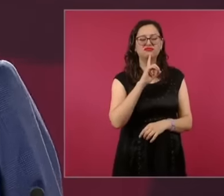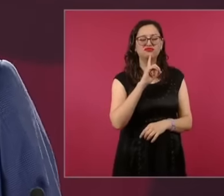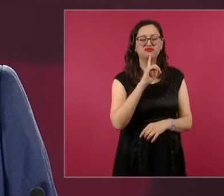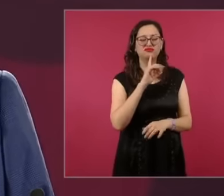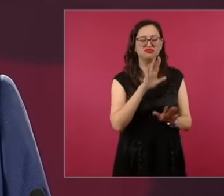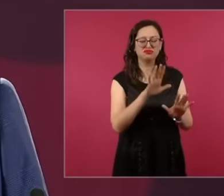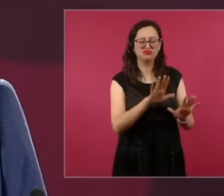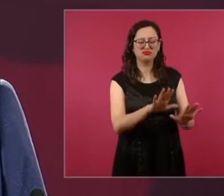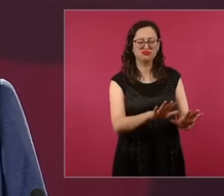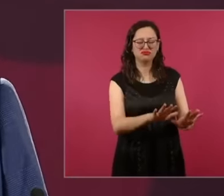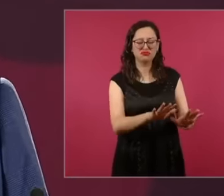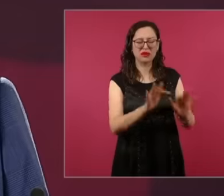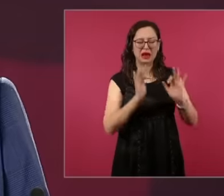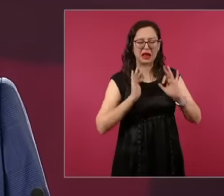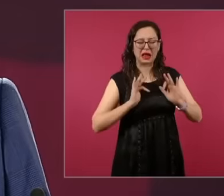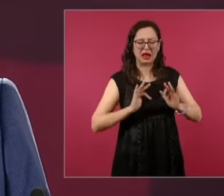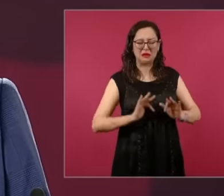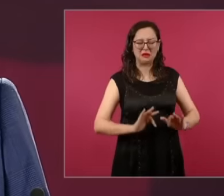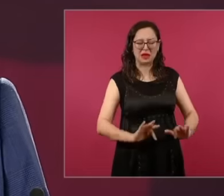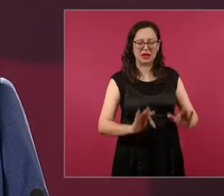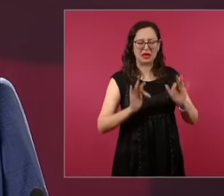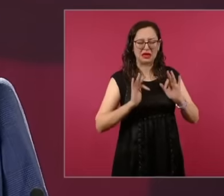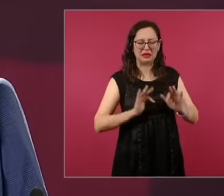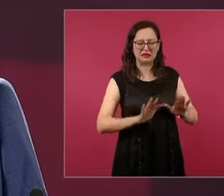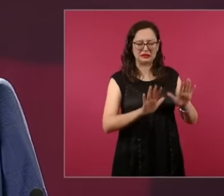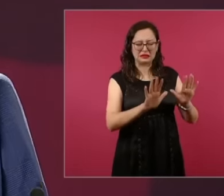days to